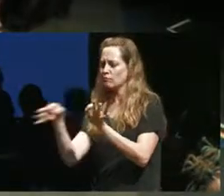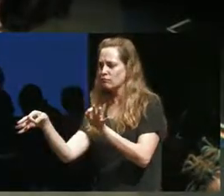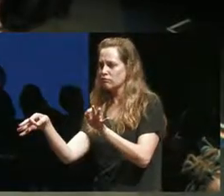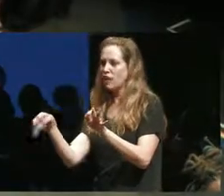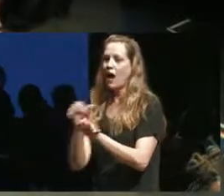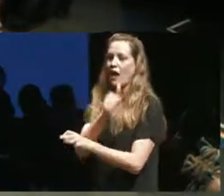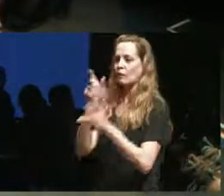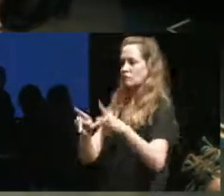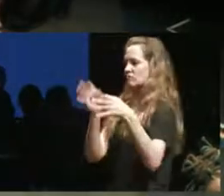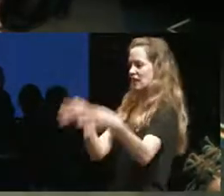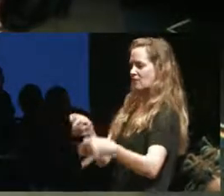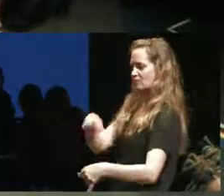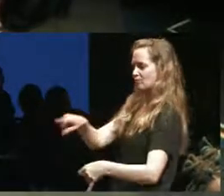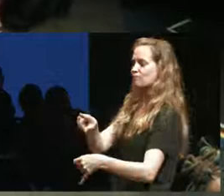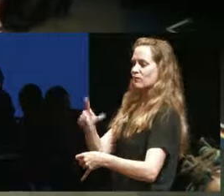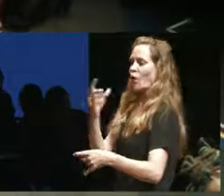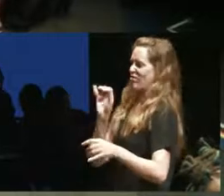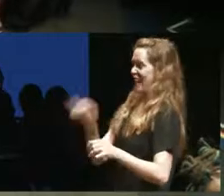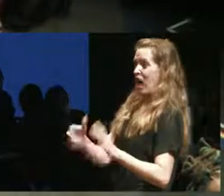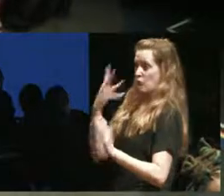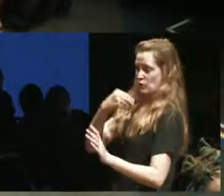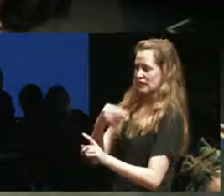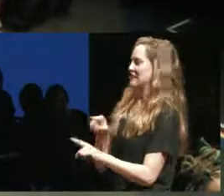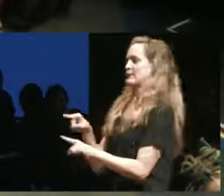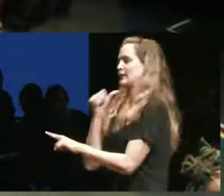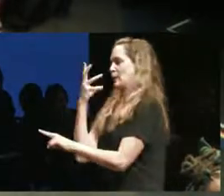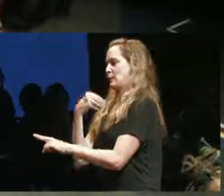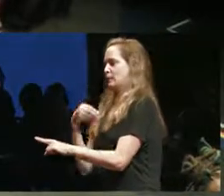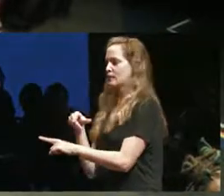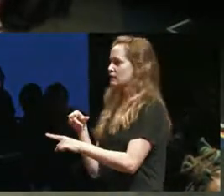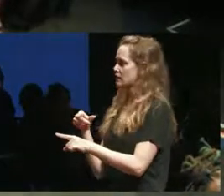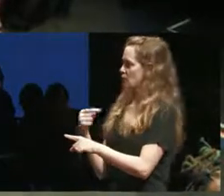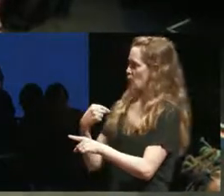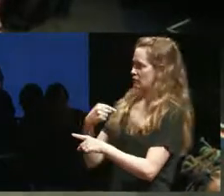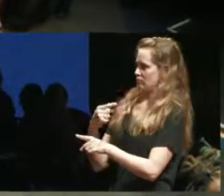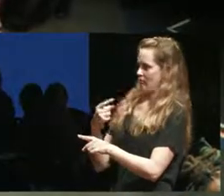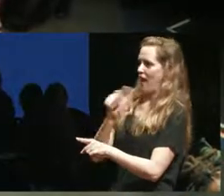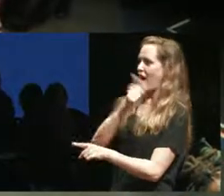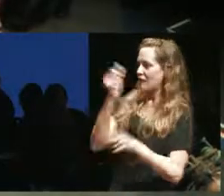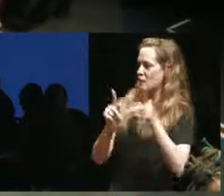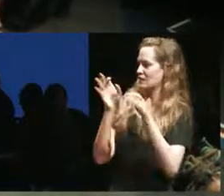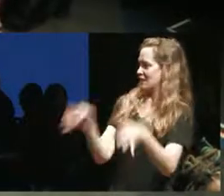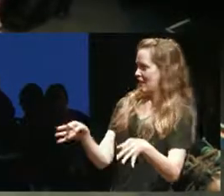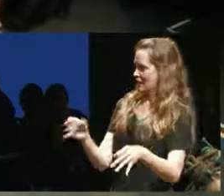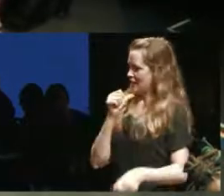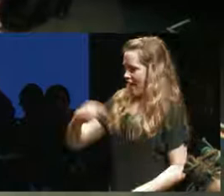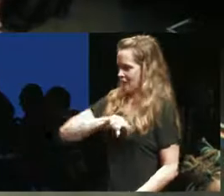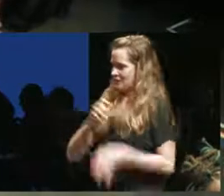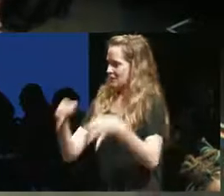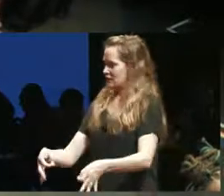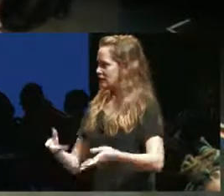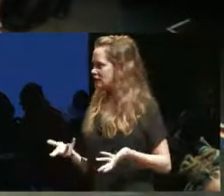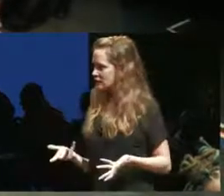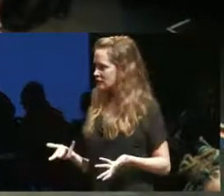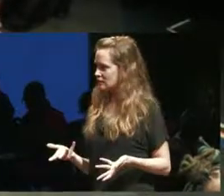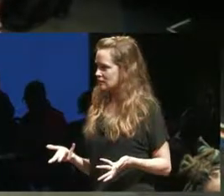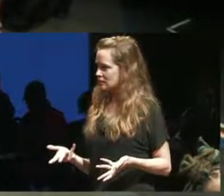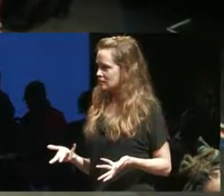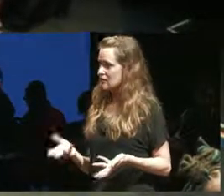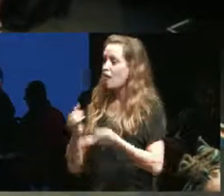decided what beauty was and what I mean art and theater exists too